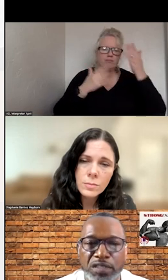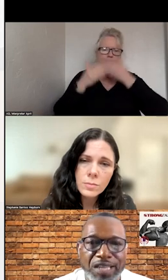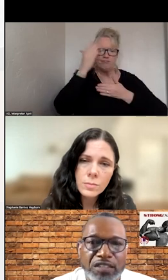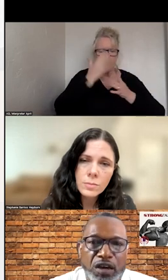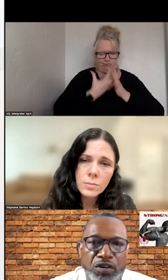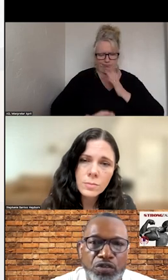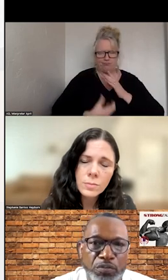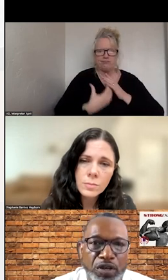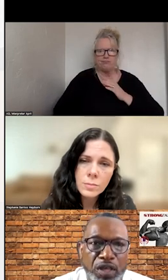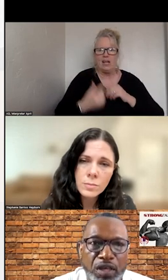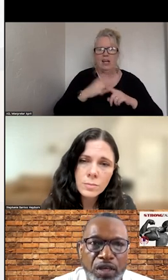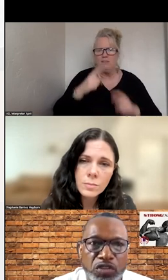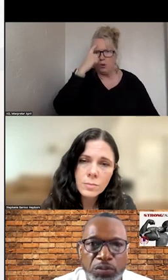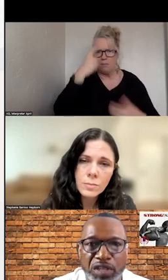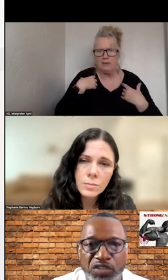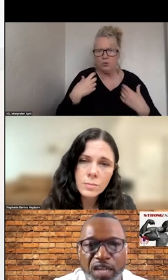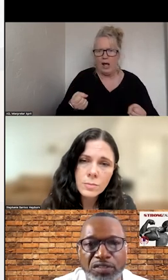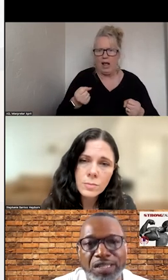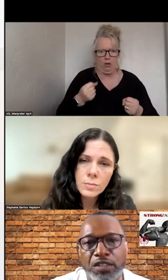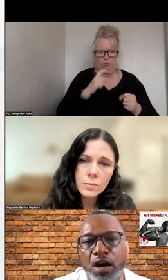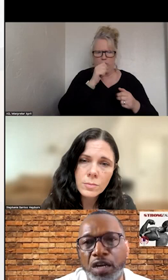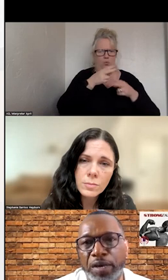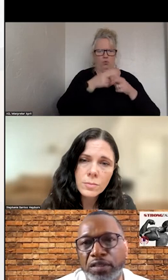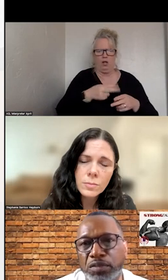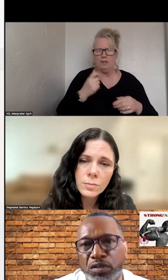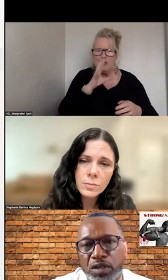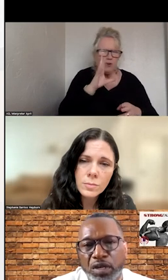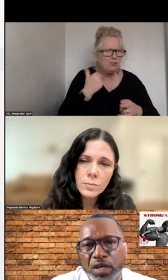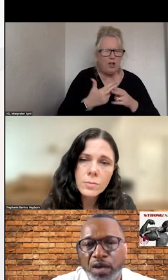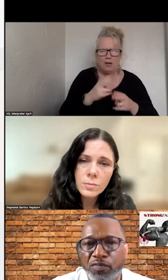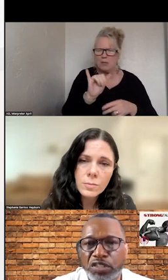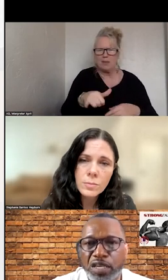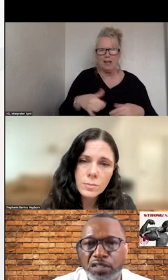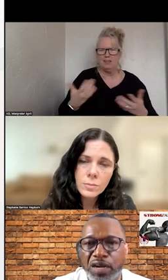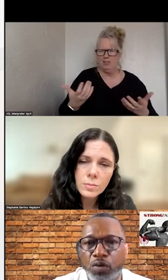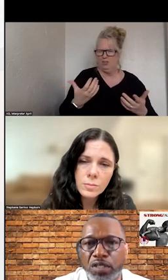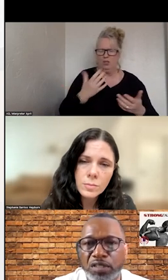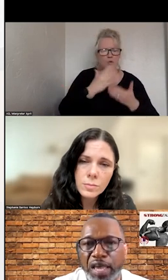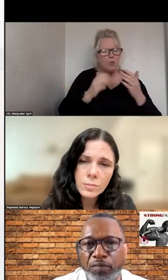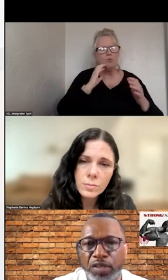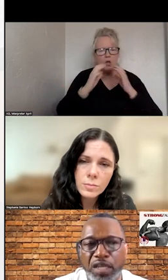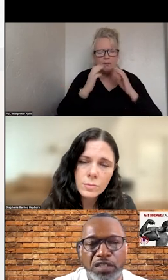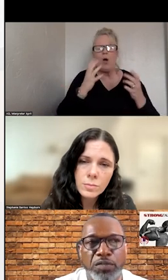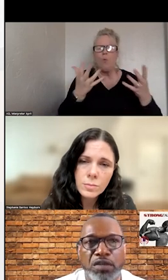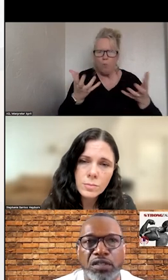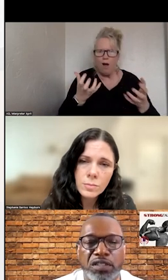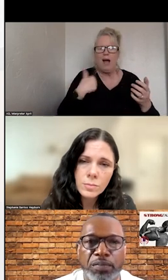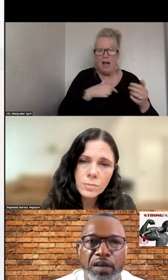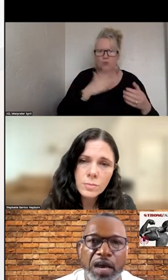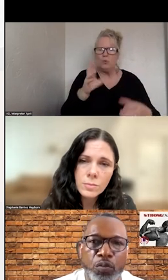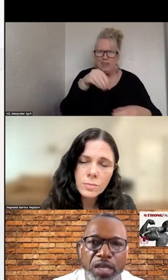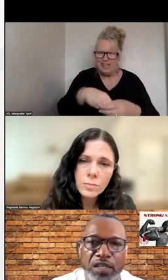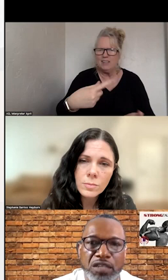FEELINGS AND NOT TALK ABOUT THP THERE ARE CONVERSATIONS THAT WE